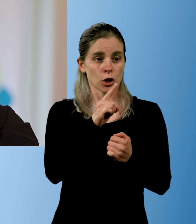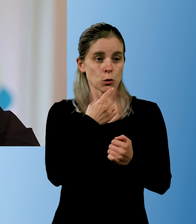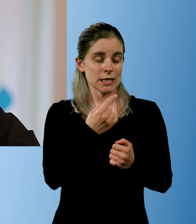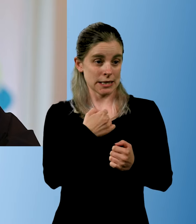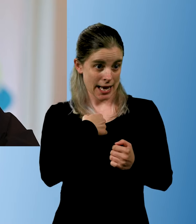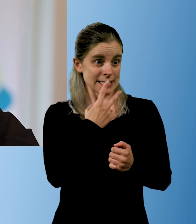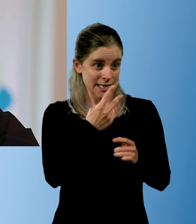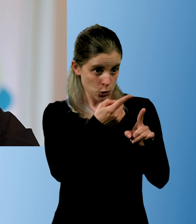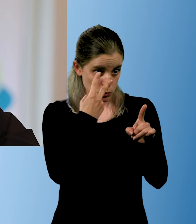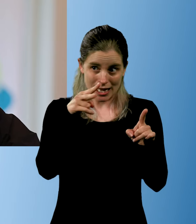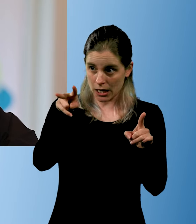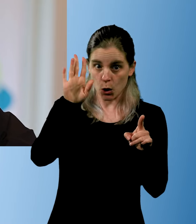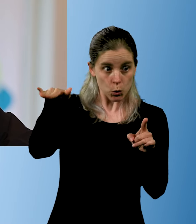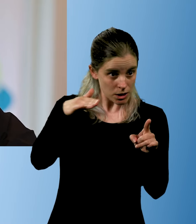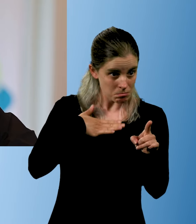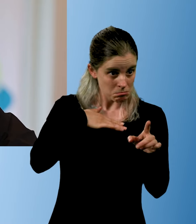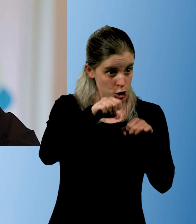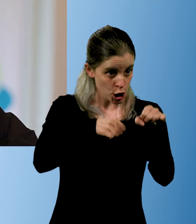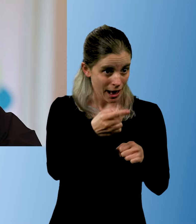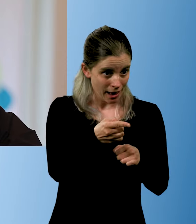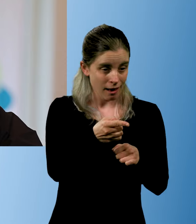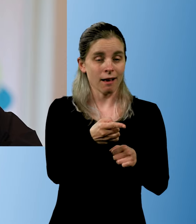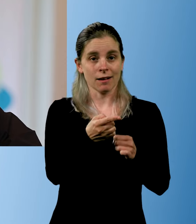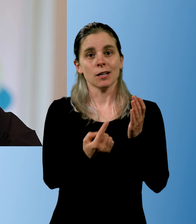"You're looking out. Do you want to go cycling?"